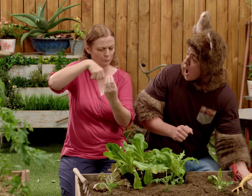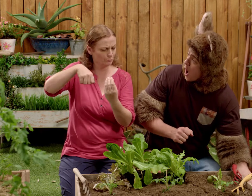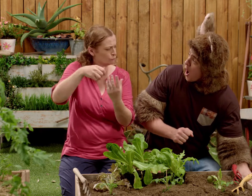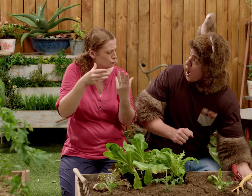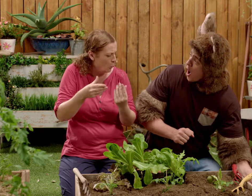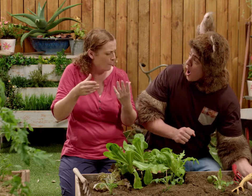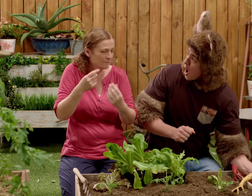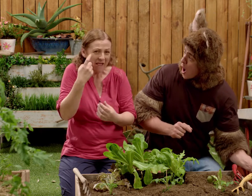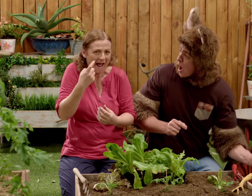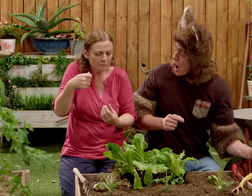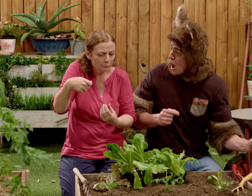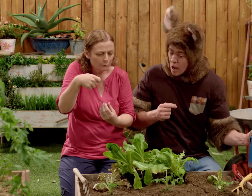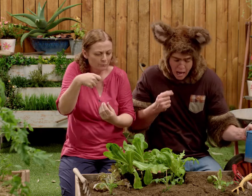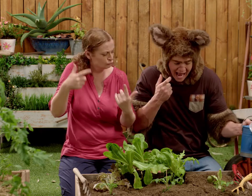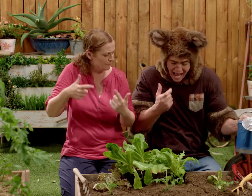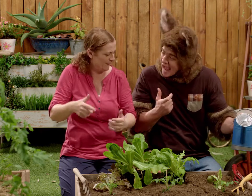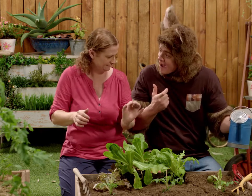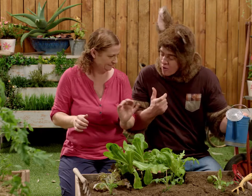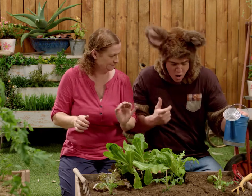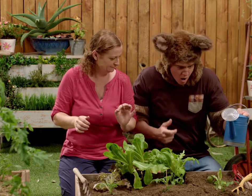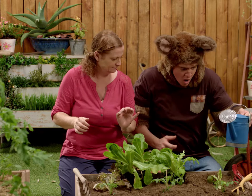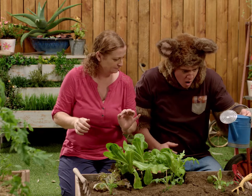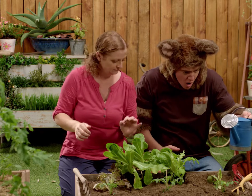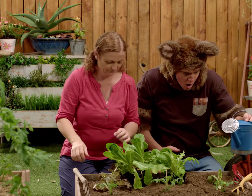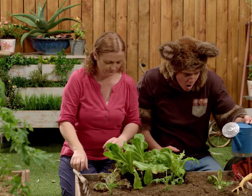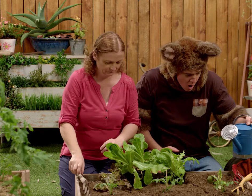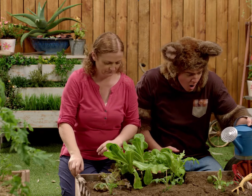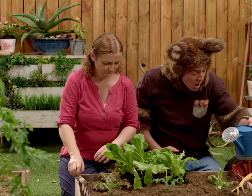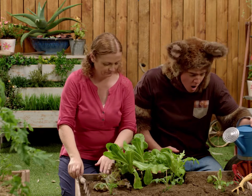Just around the stem, not too much, careful. Careful.